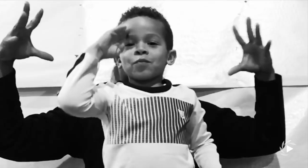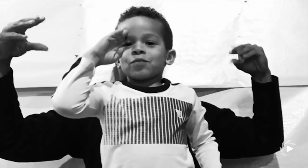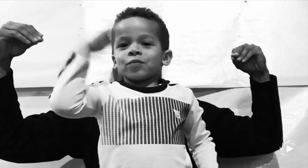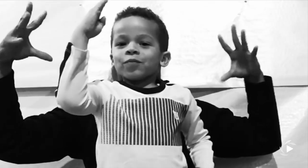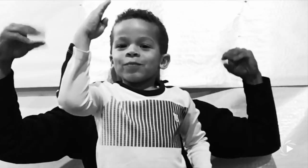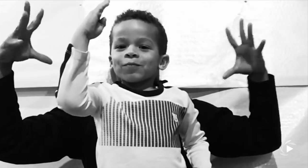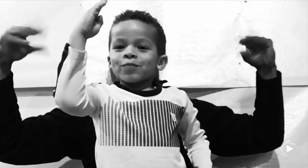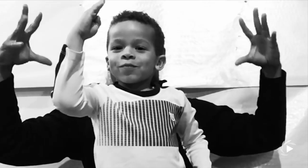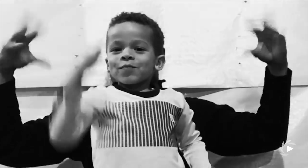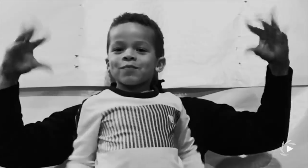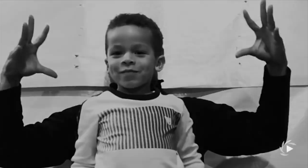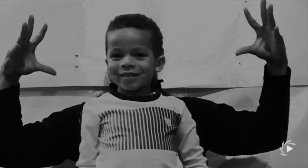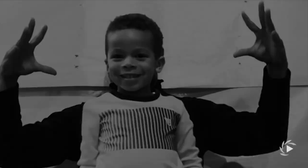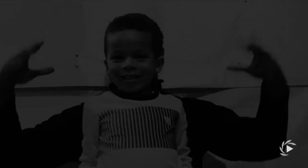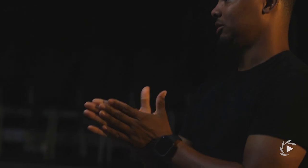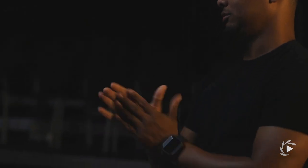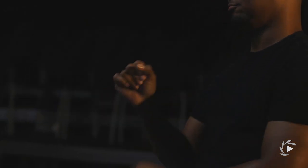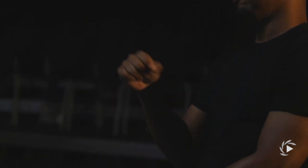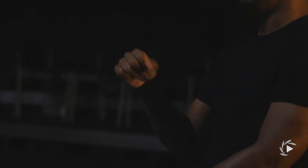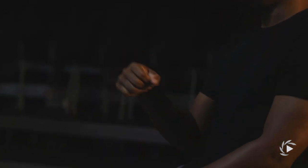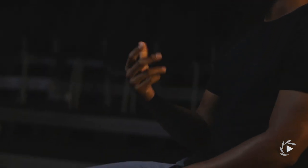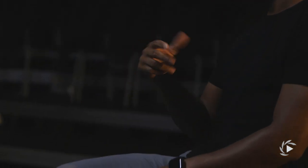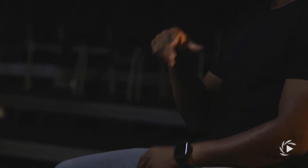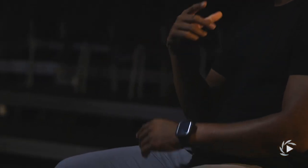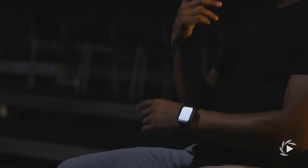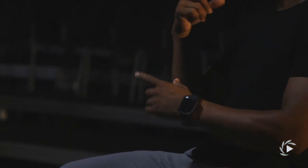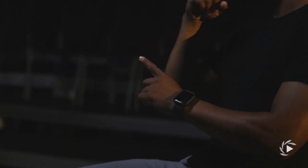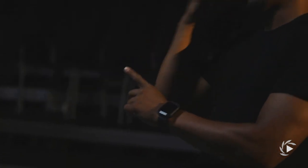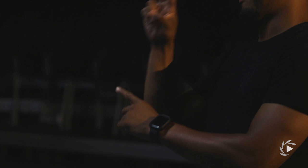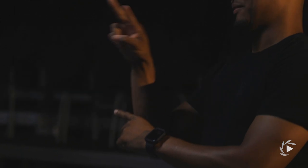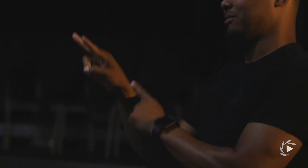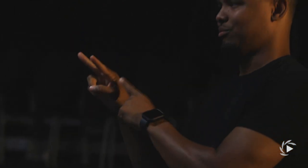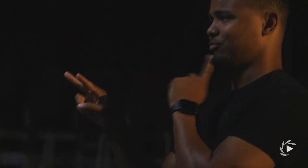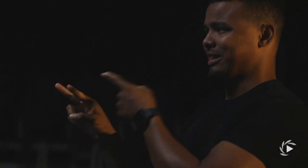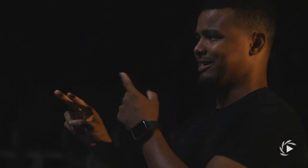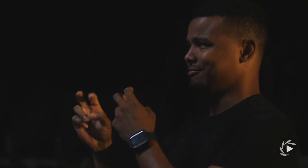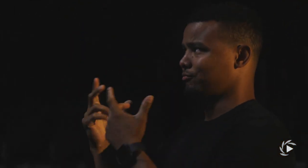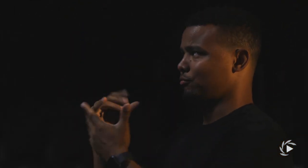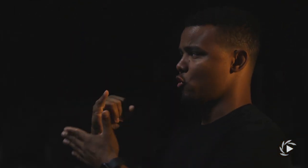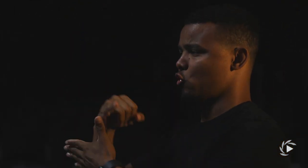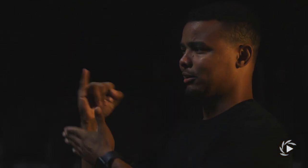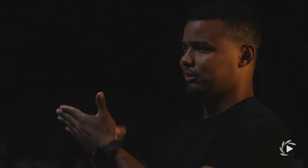Yeah, absolutely, it's definitely my passion. Because Visual Vernacular, it's an art.